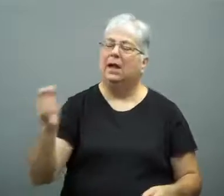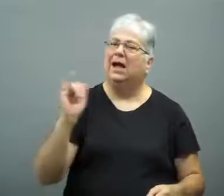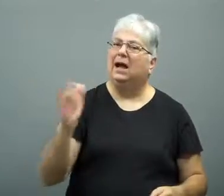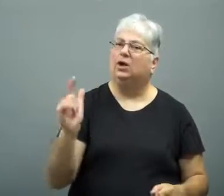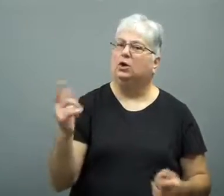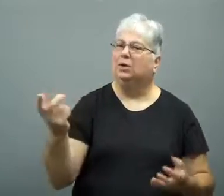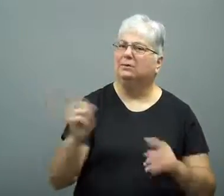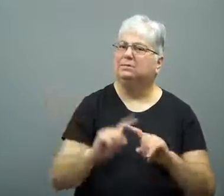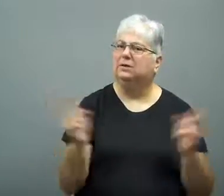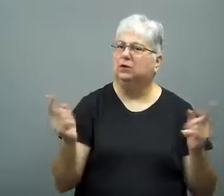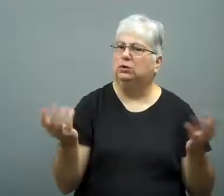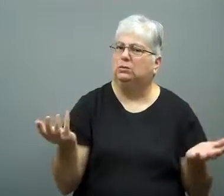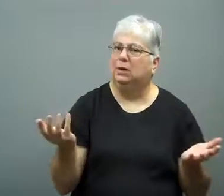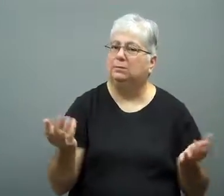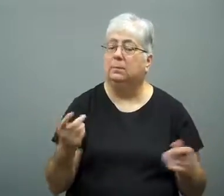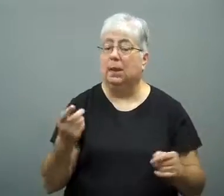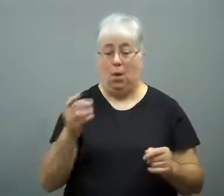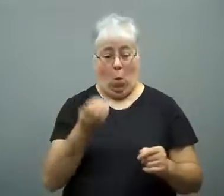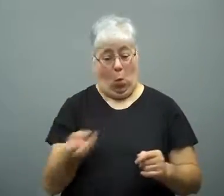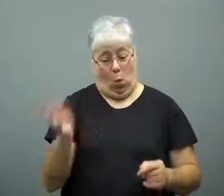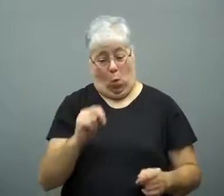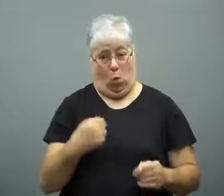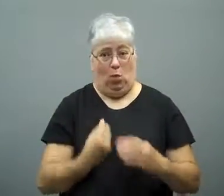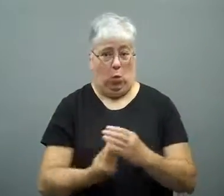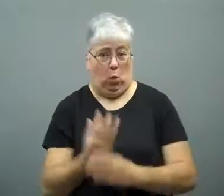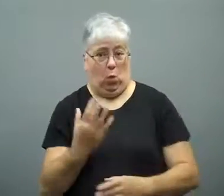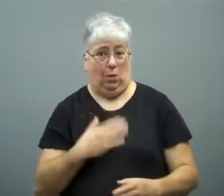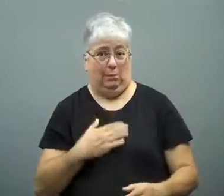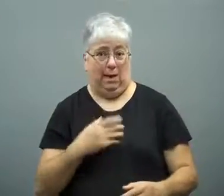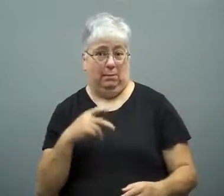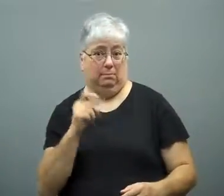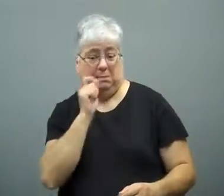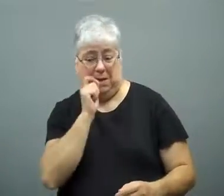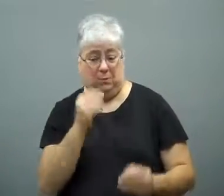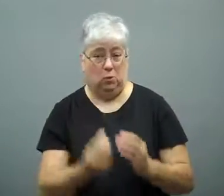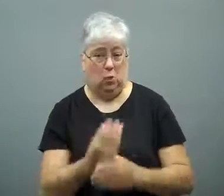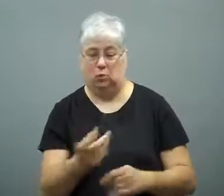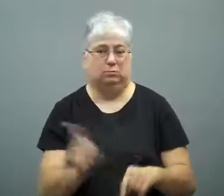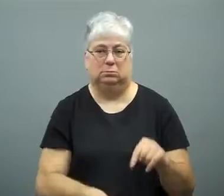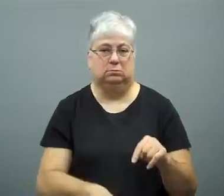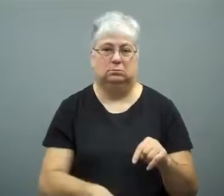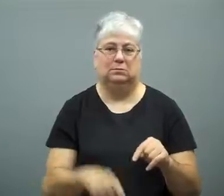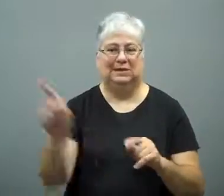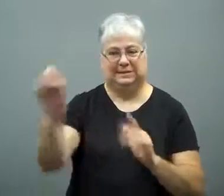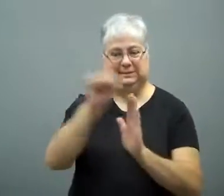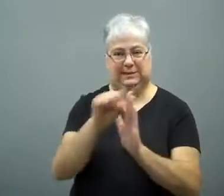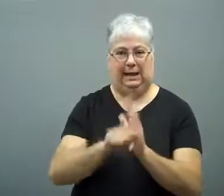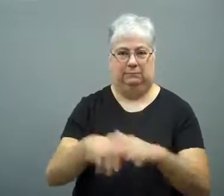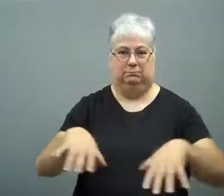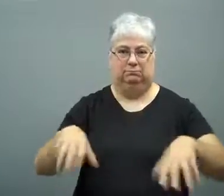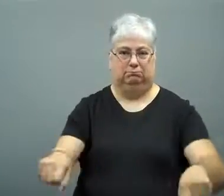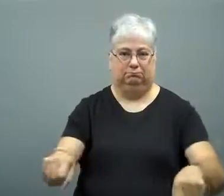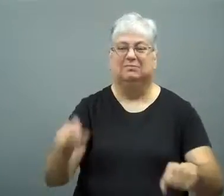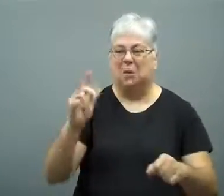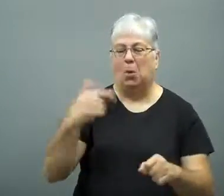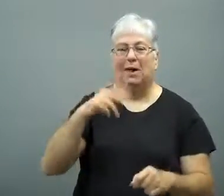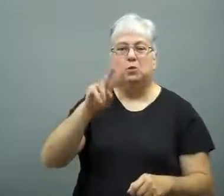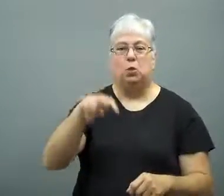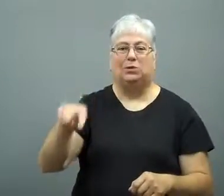The difference in Illinois' law is patients can't grow their own marijuana.